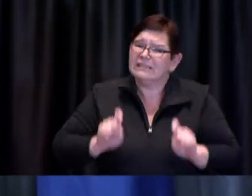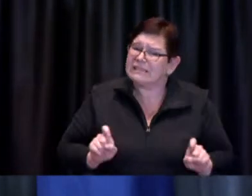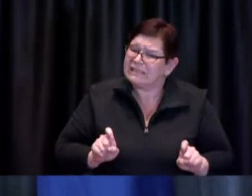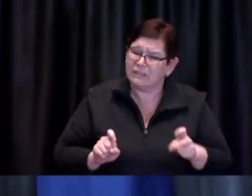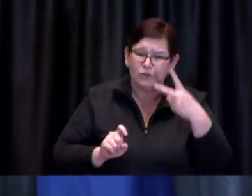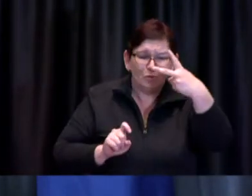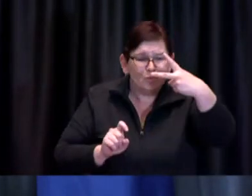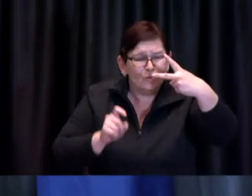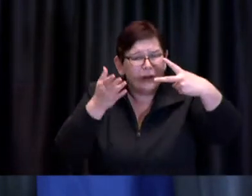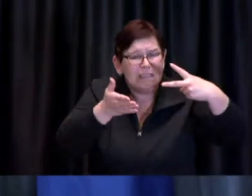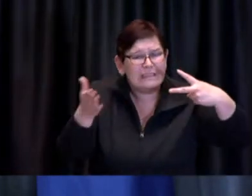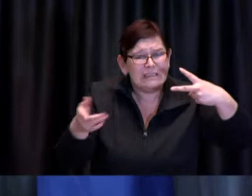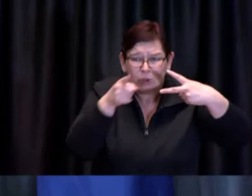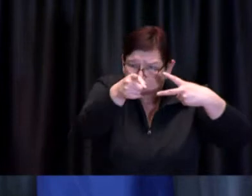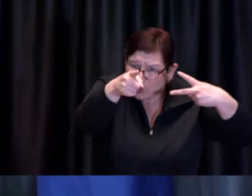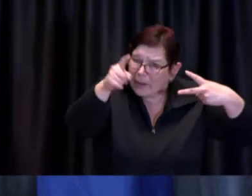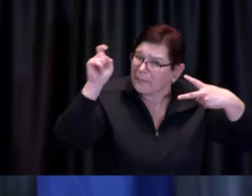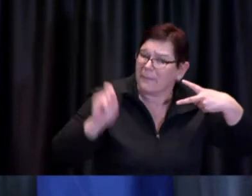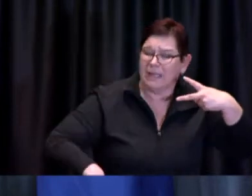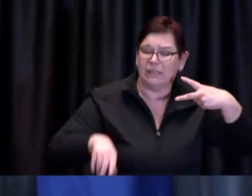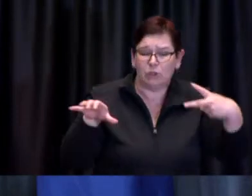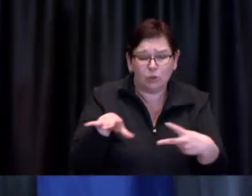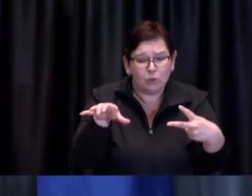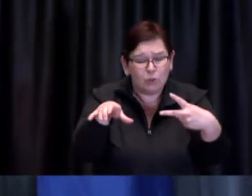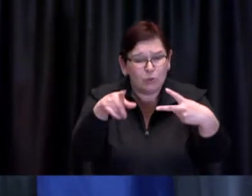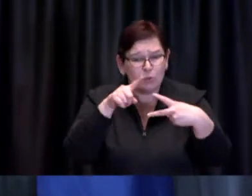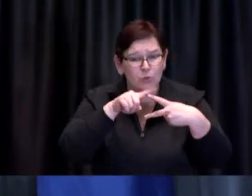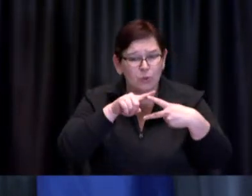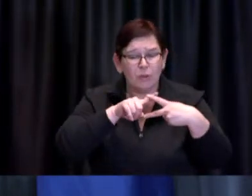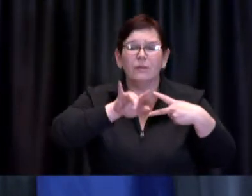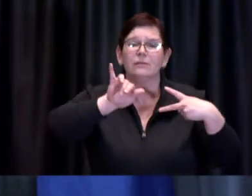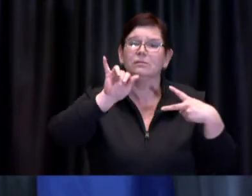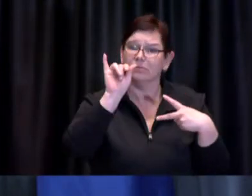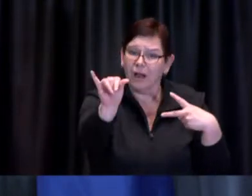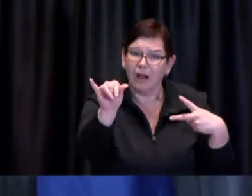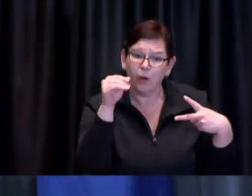We need to stay home and apart from each other